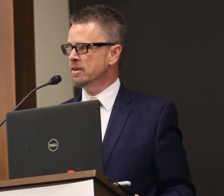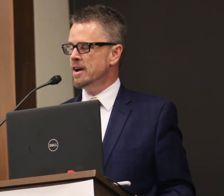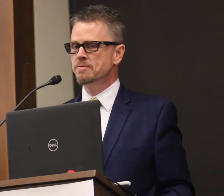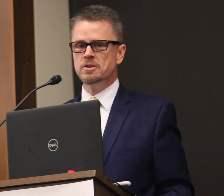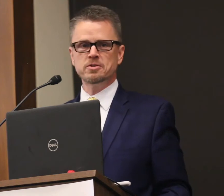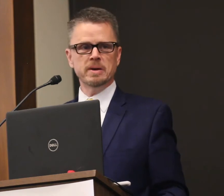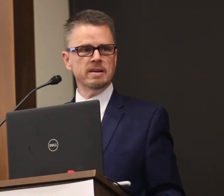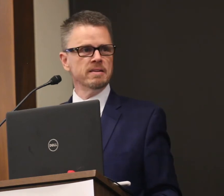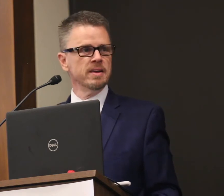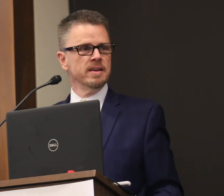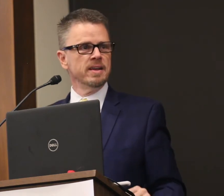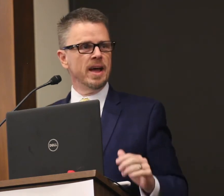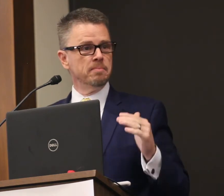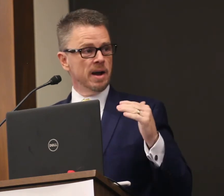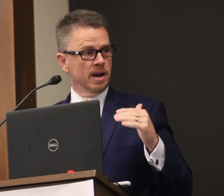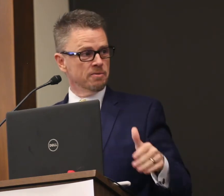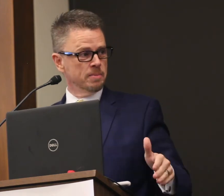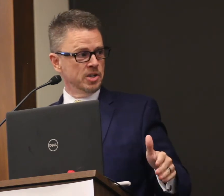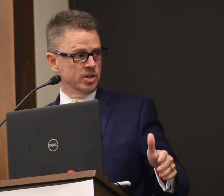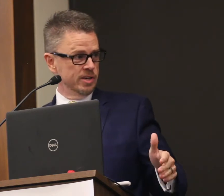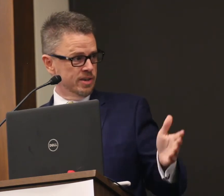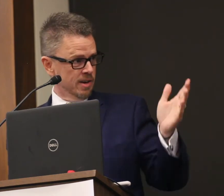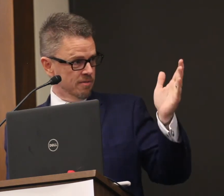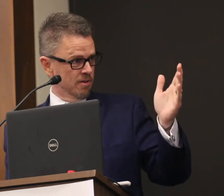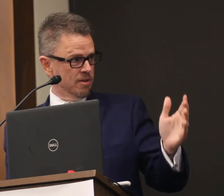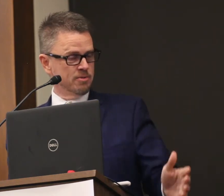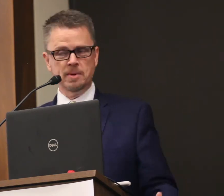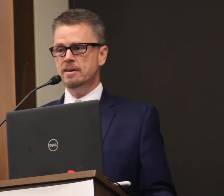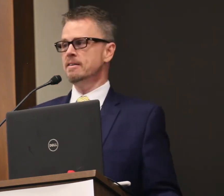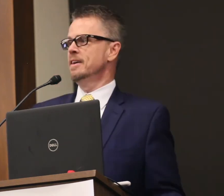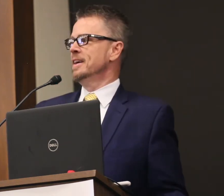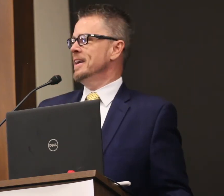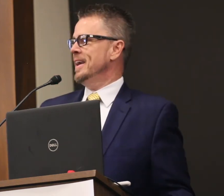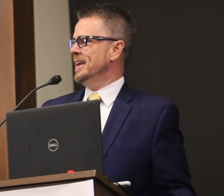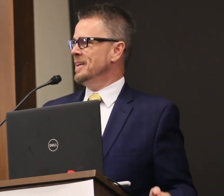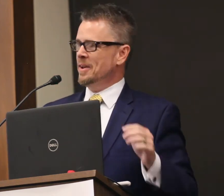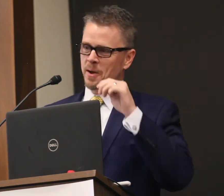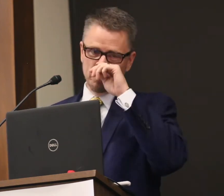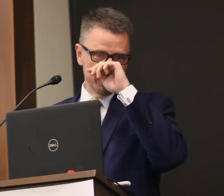I first met at my confirmation hearing not far from here.